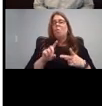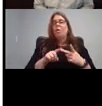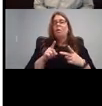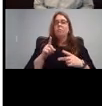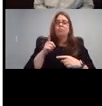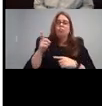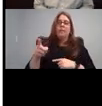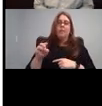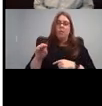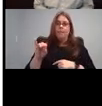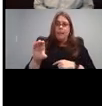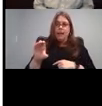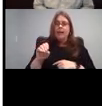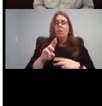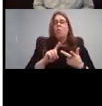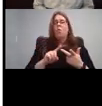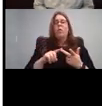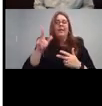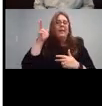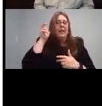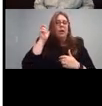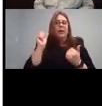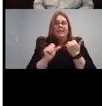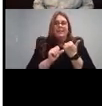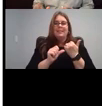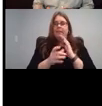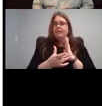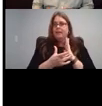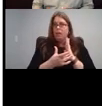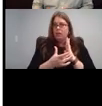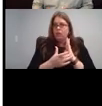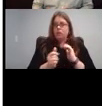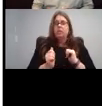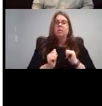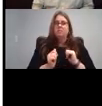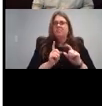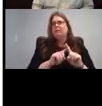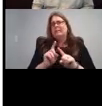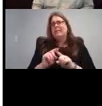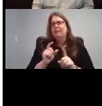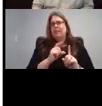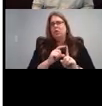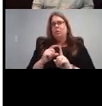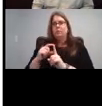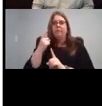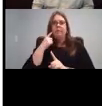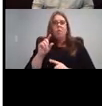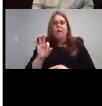hearing assistance, technology, hearing assistive technology, lots of terms for this. This video is really really